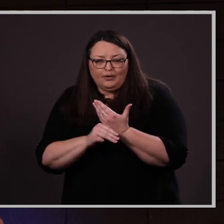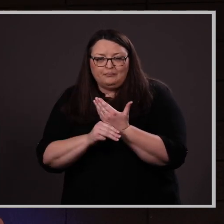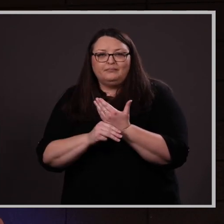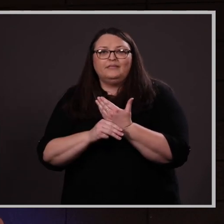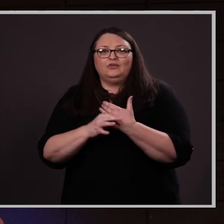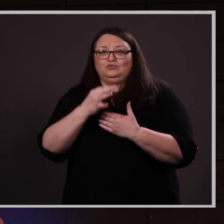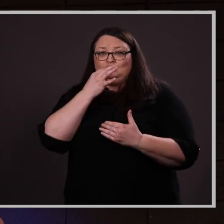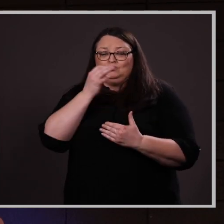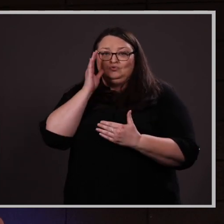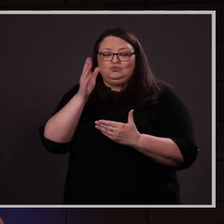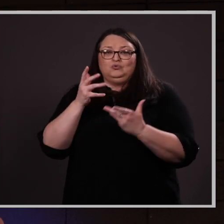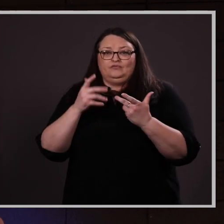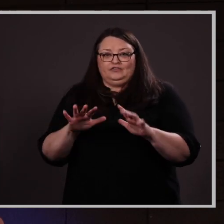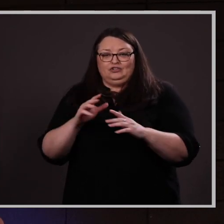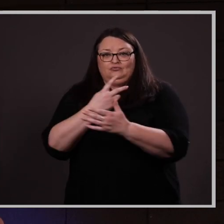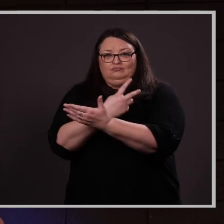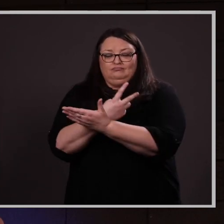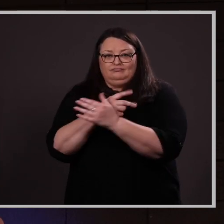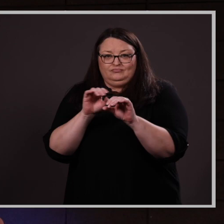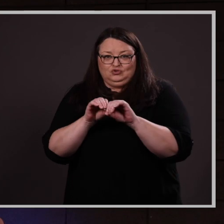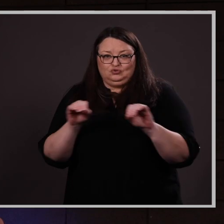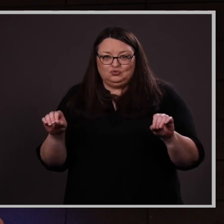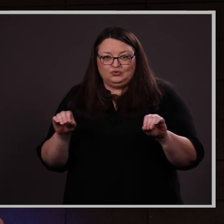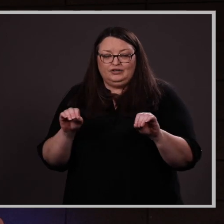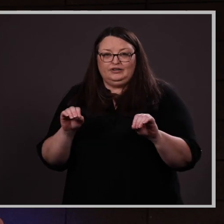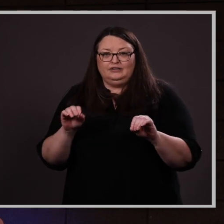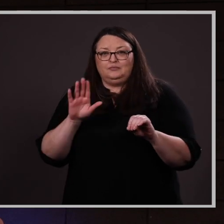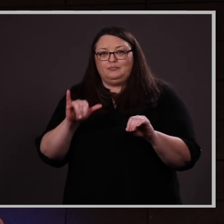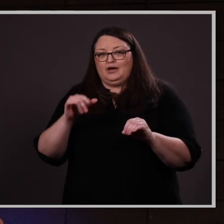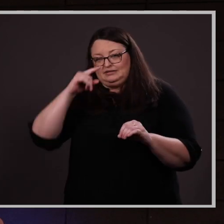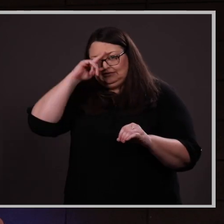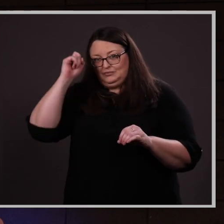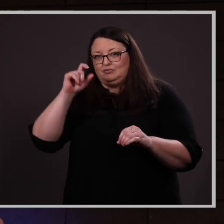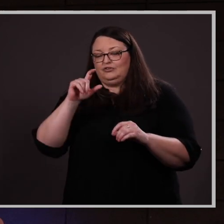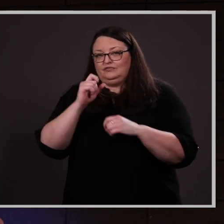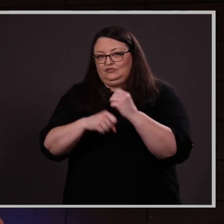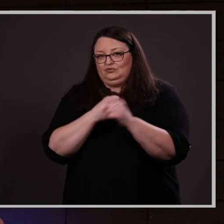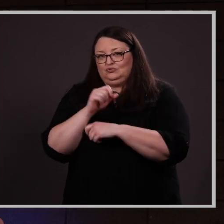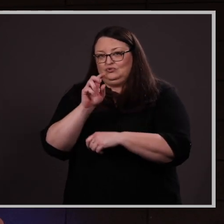way to complete her graduate degree by Summer 2022.